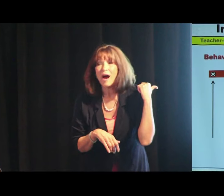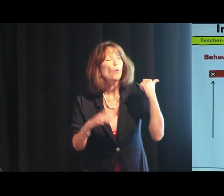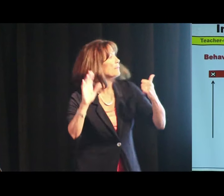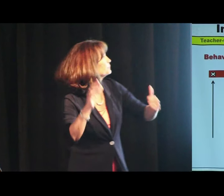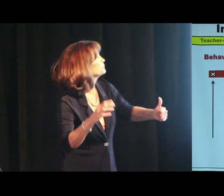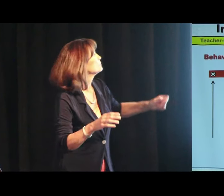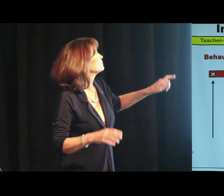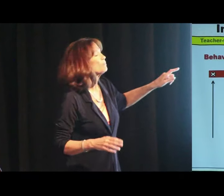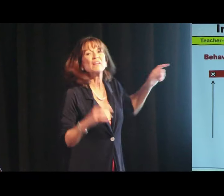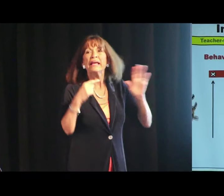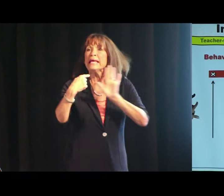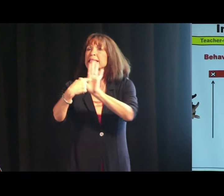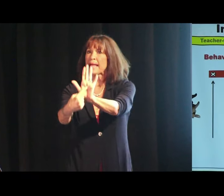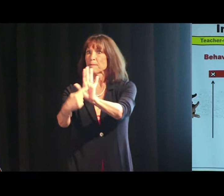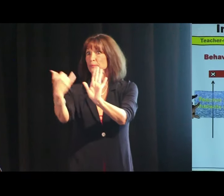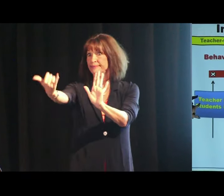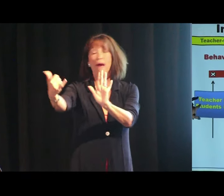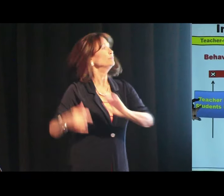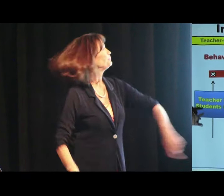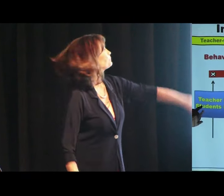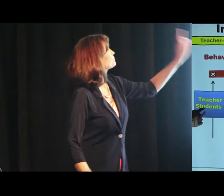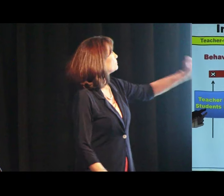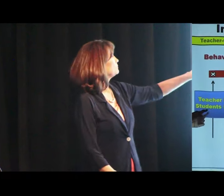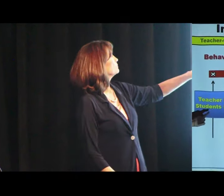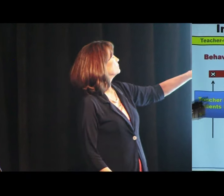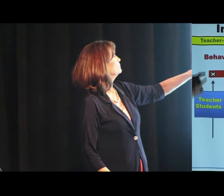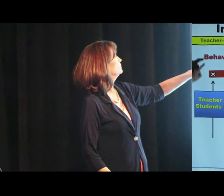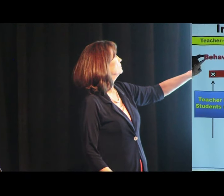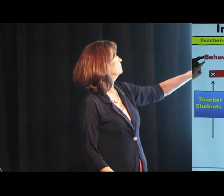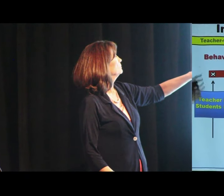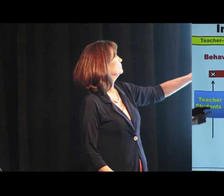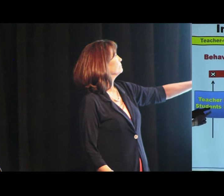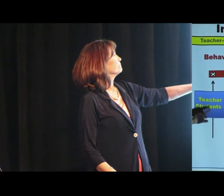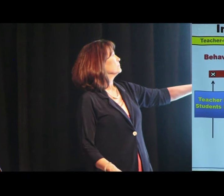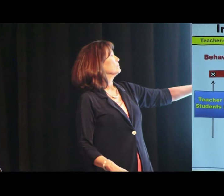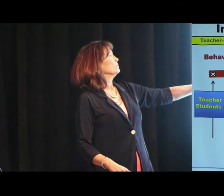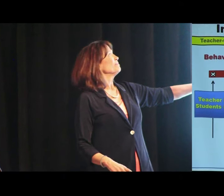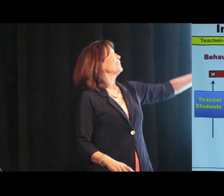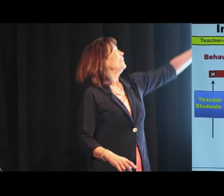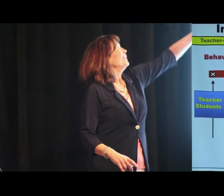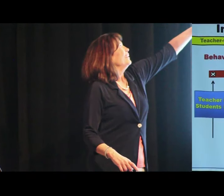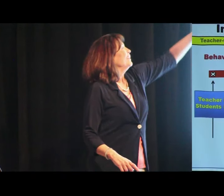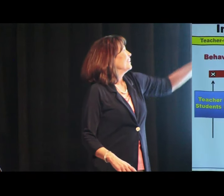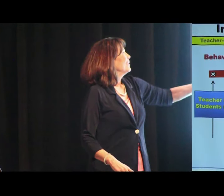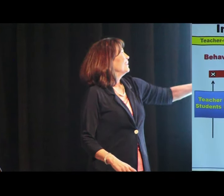Yeah. For example, now, in the behaviorist model,